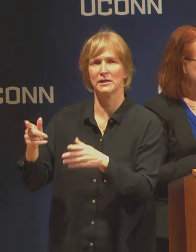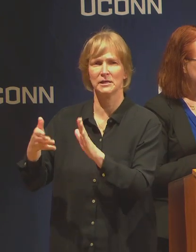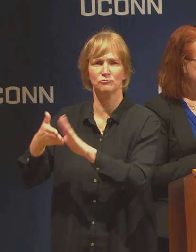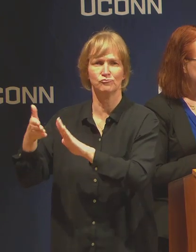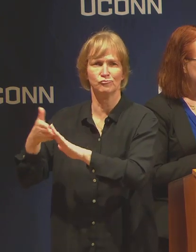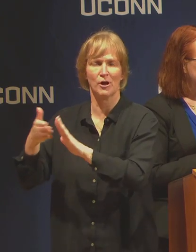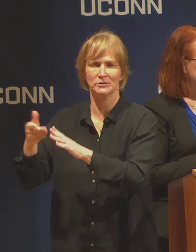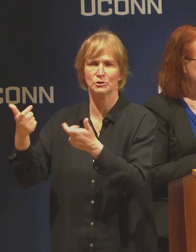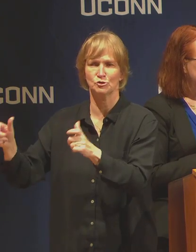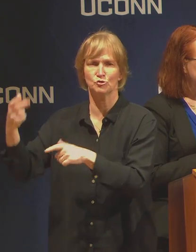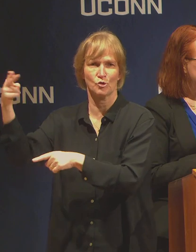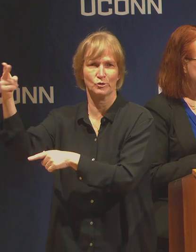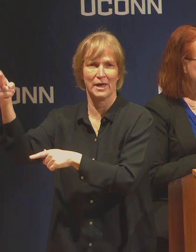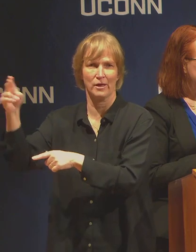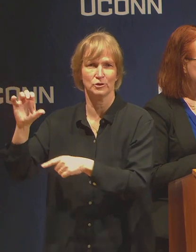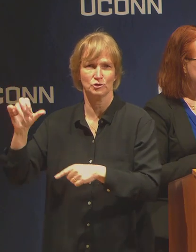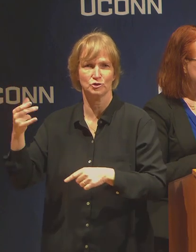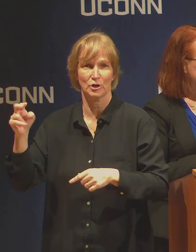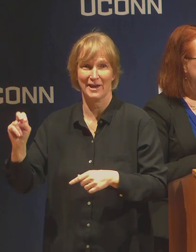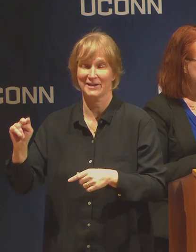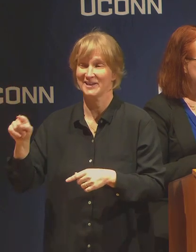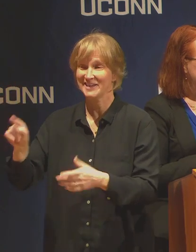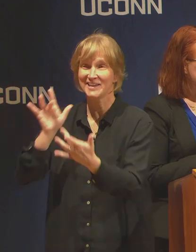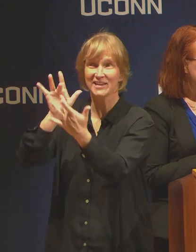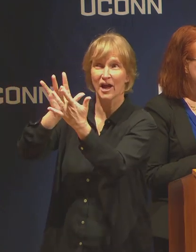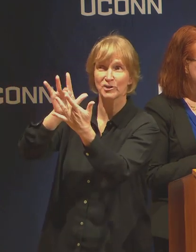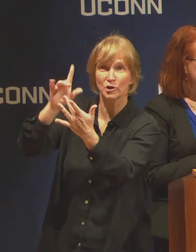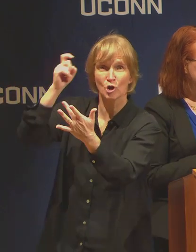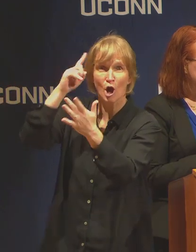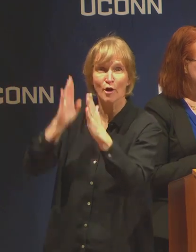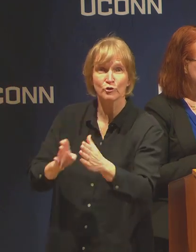the Governor's Office to make his hotel, which is shut down,